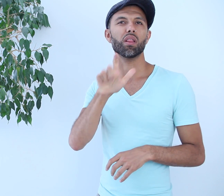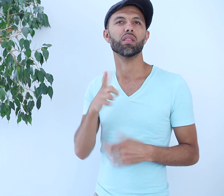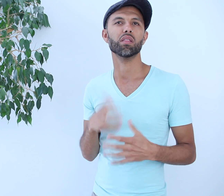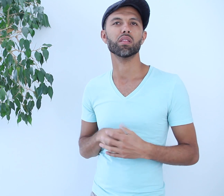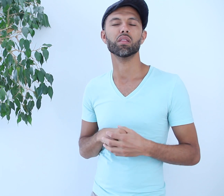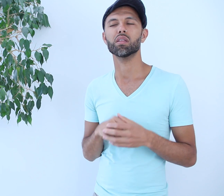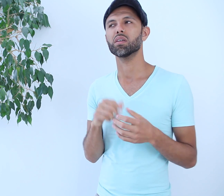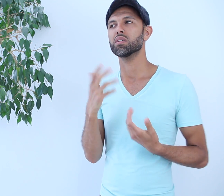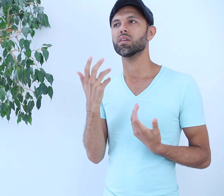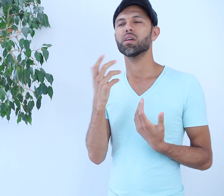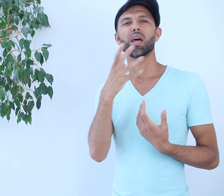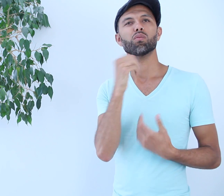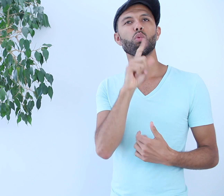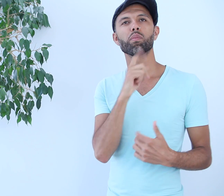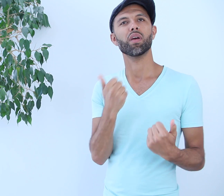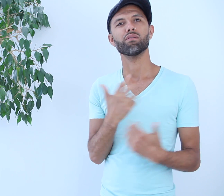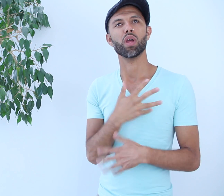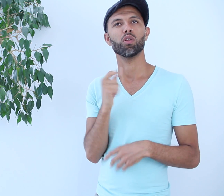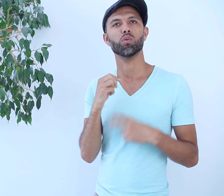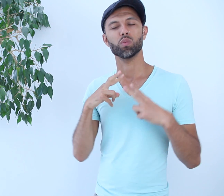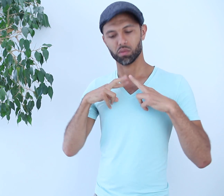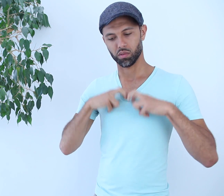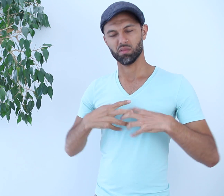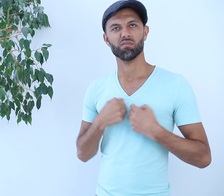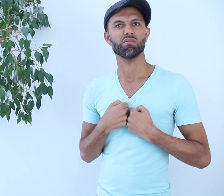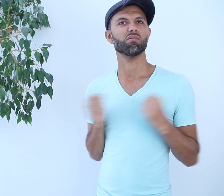Be real. Don’t be afraid to look inside, explore who you are